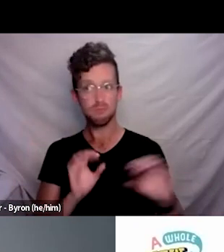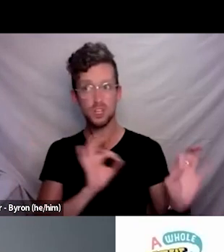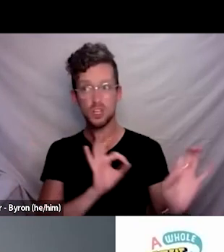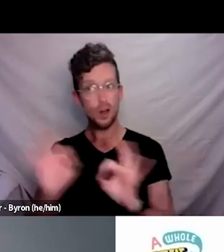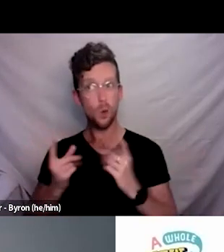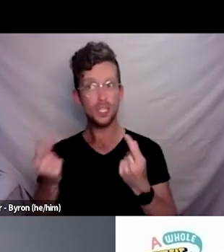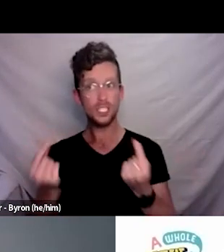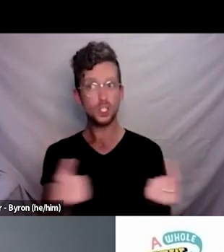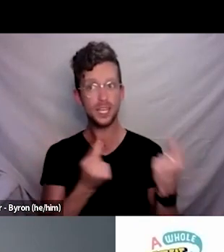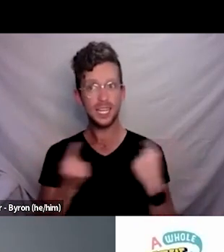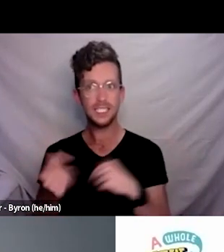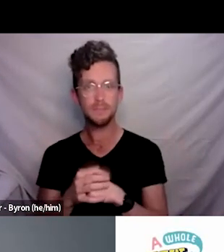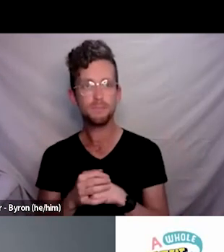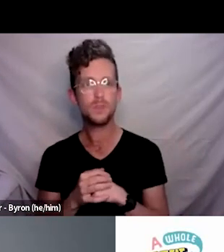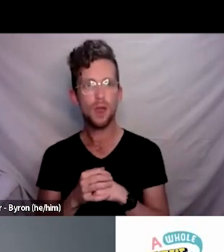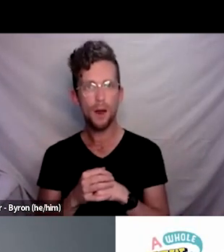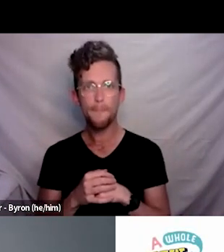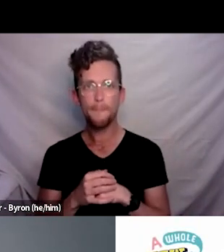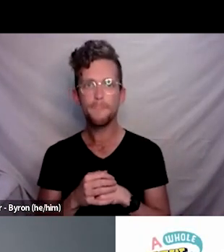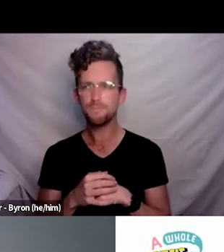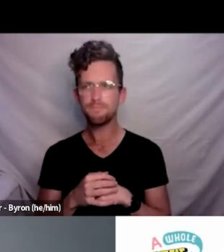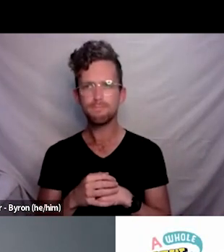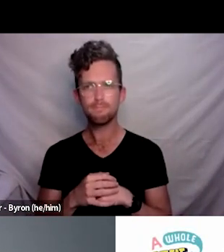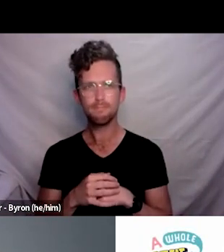Thank you, Elinor. Thanks, Elinor, it’s Paula.